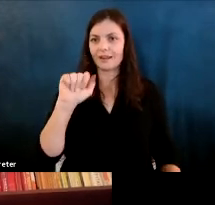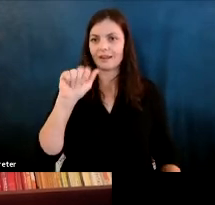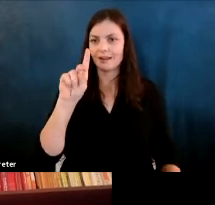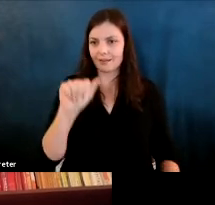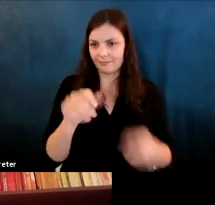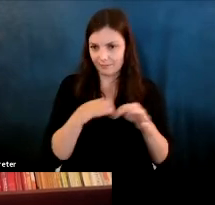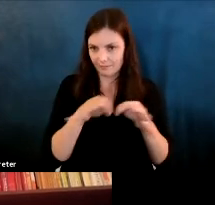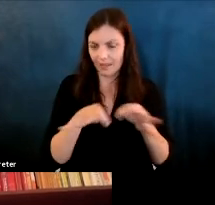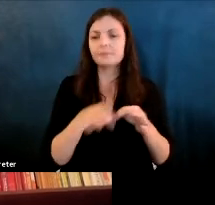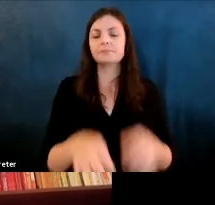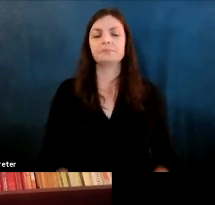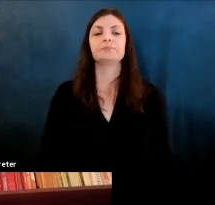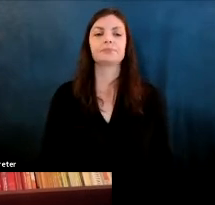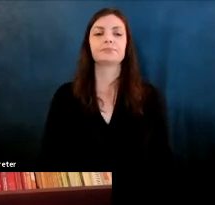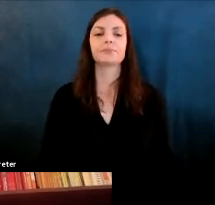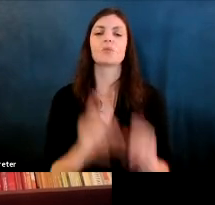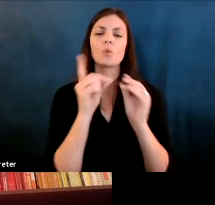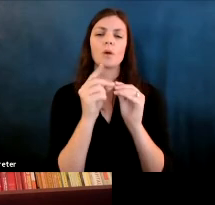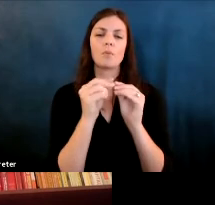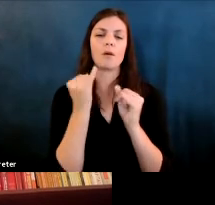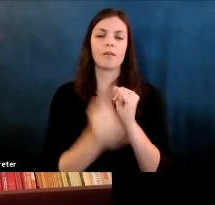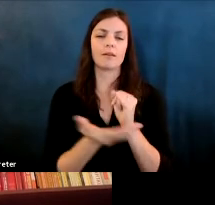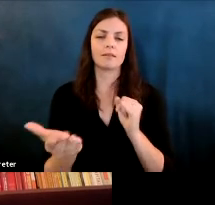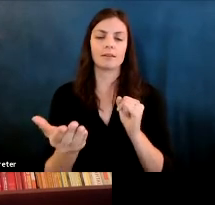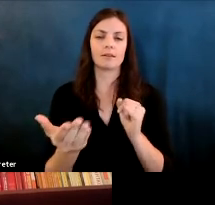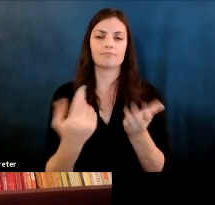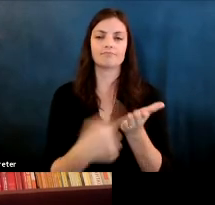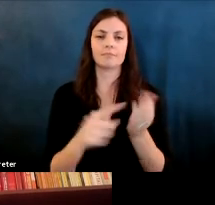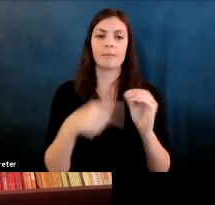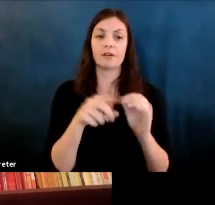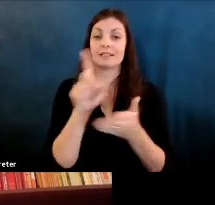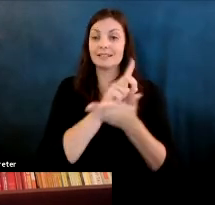Martin Wattenberg: So there's one last thing to say about design, in the age of Ai okay next slide.